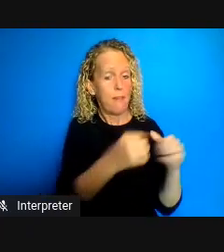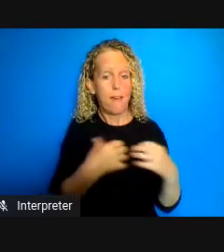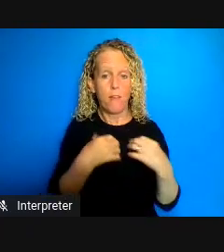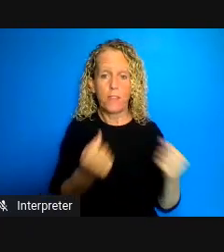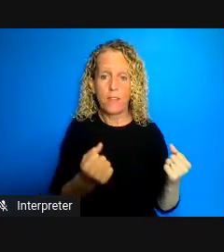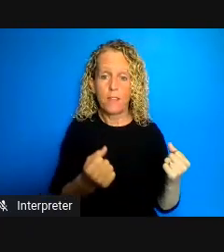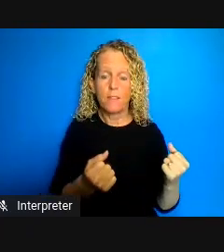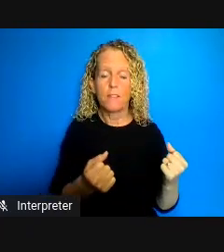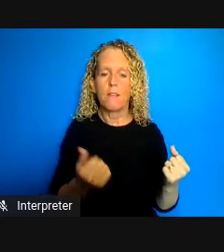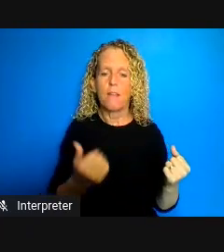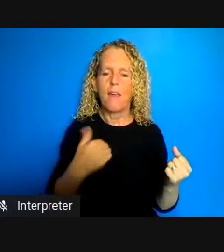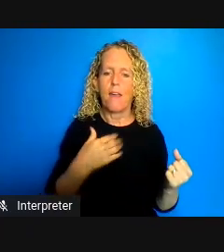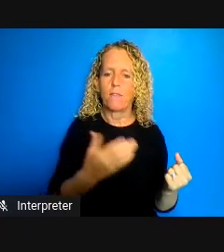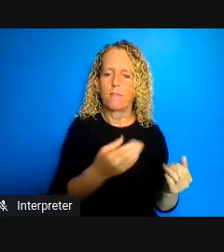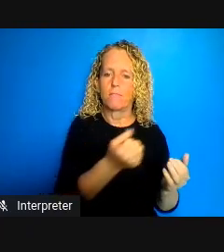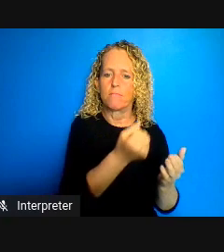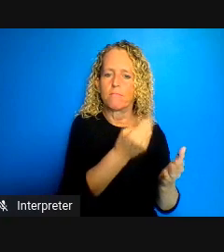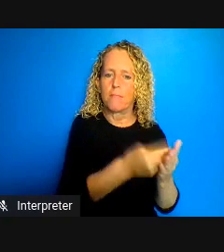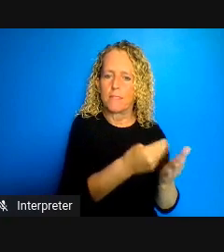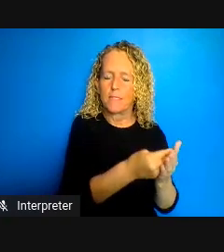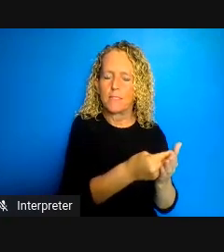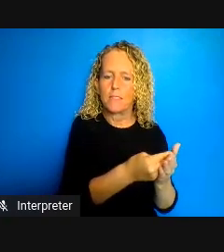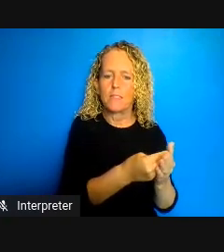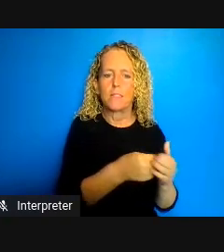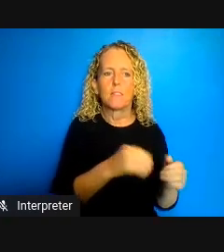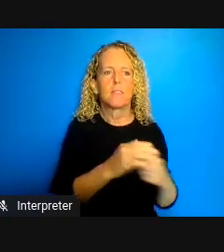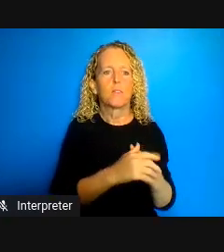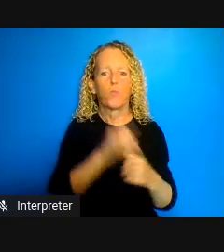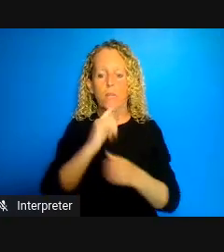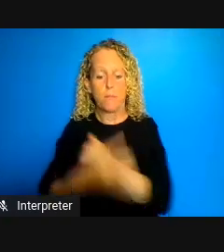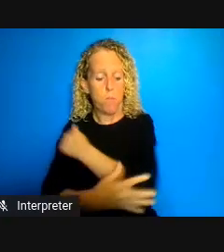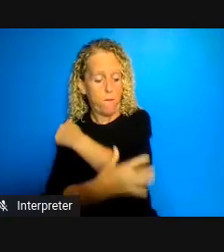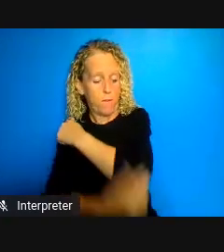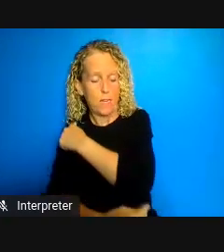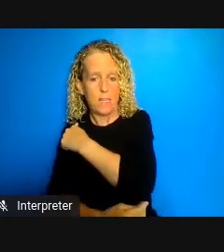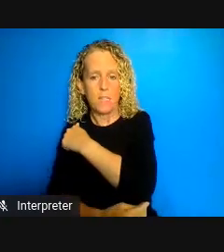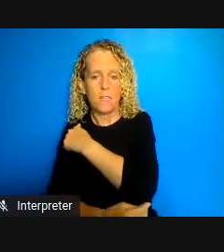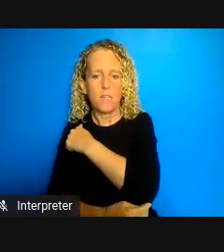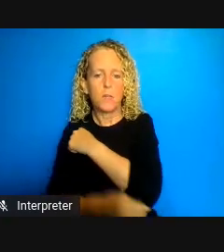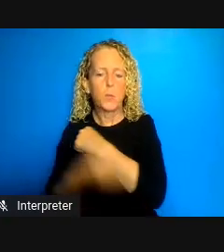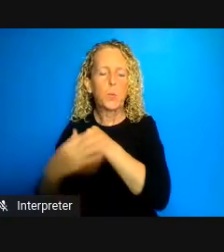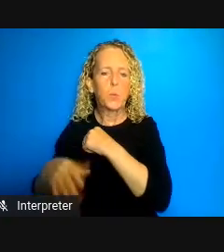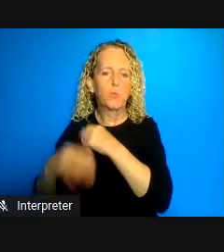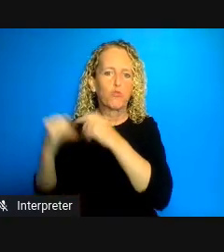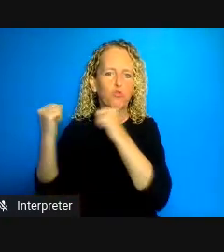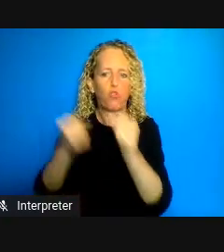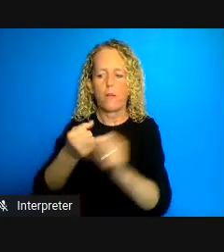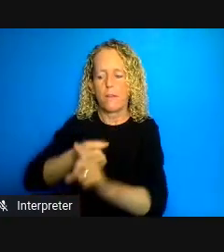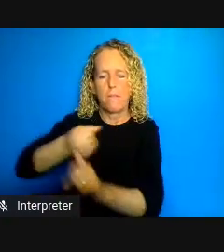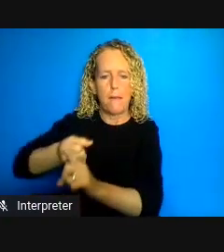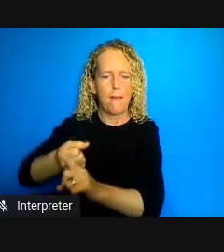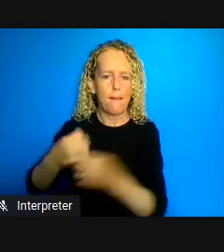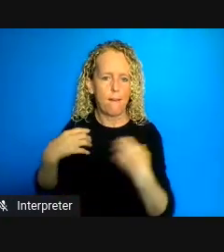probably the number one determinant of Health and our 2019 stats show that